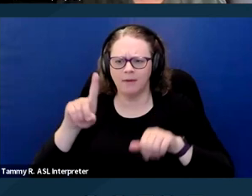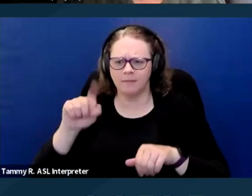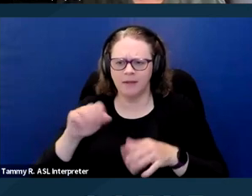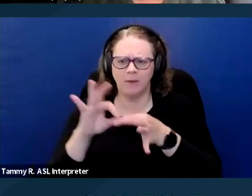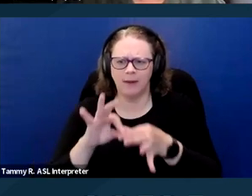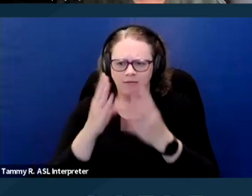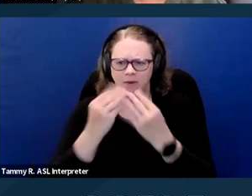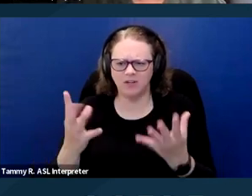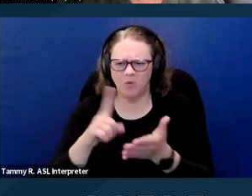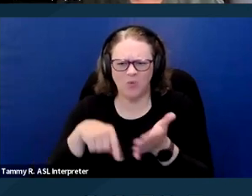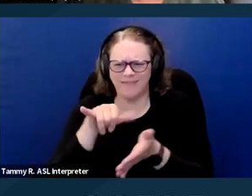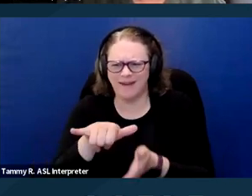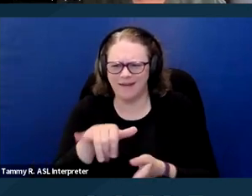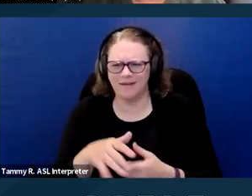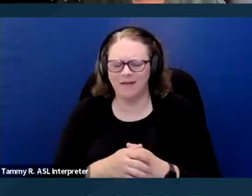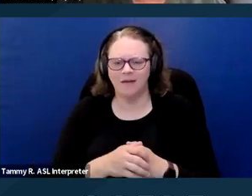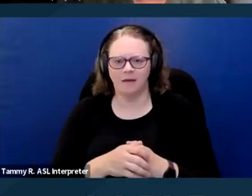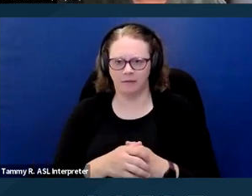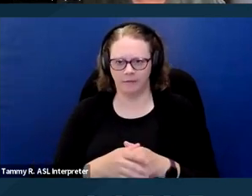Again, a person's not required